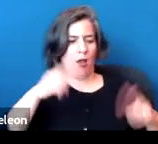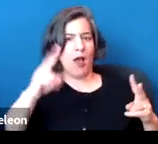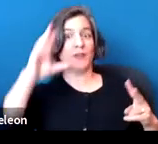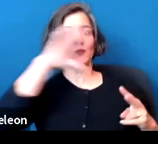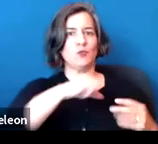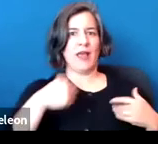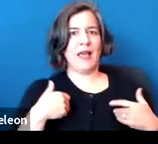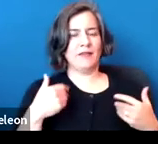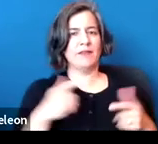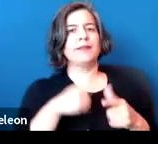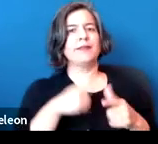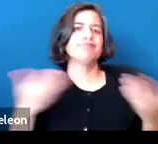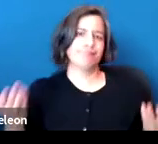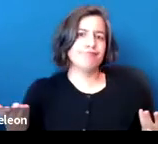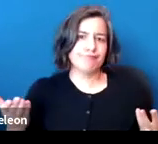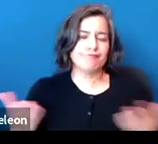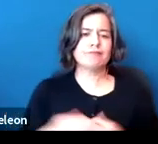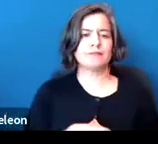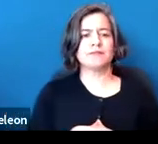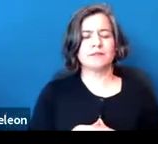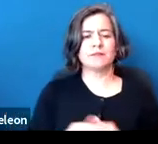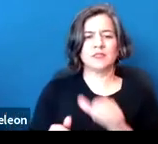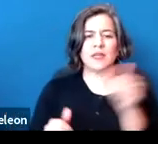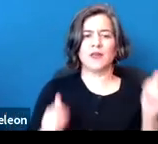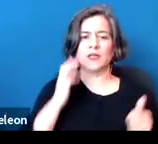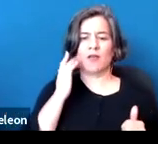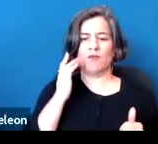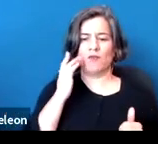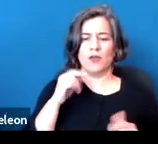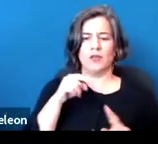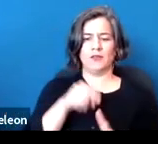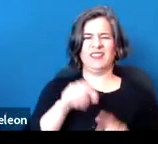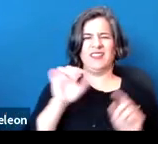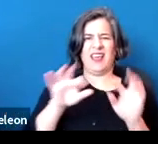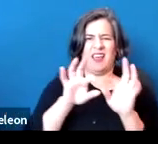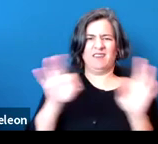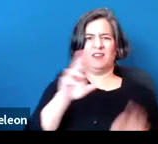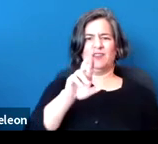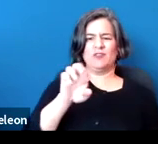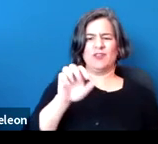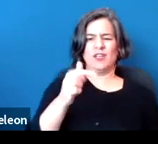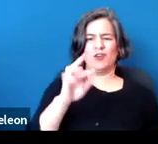Couple other things in California under this regarded or treated prong.